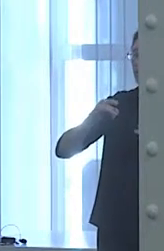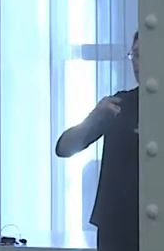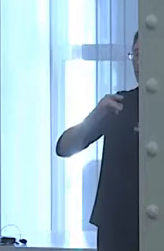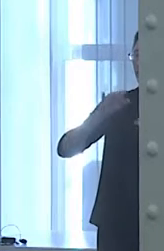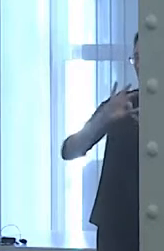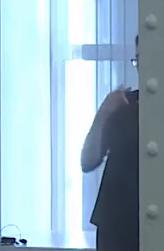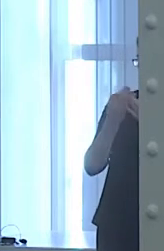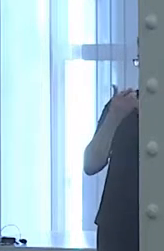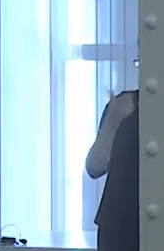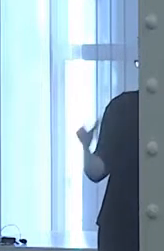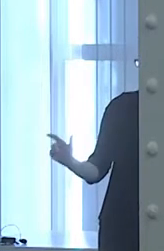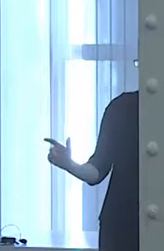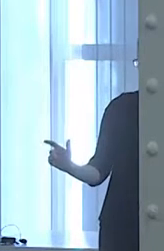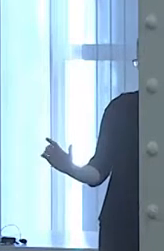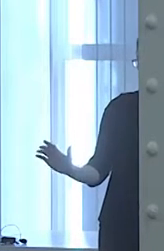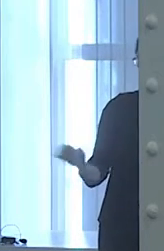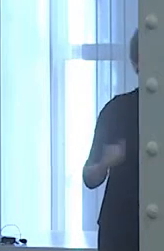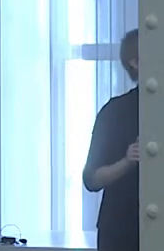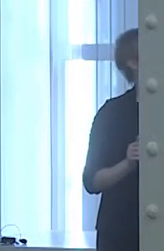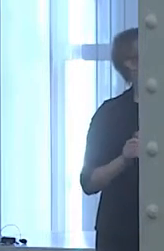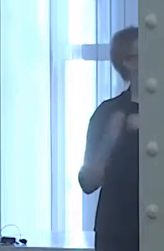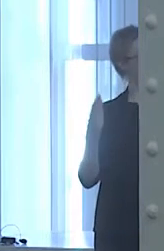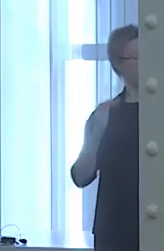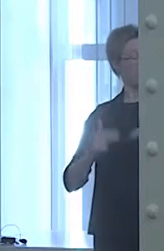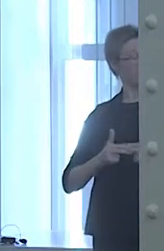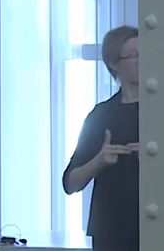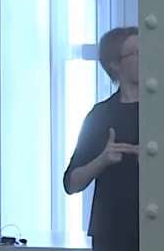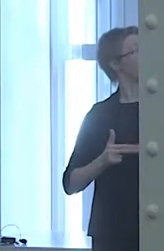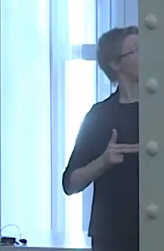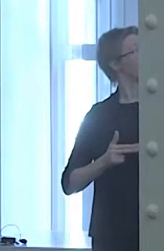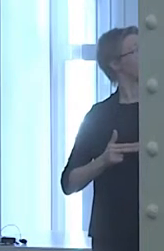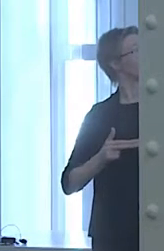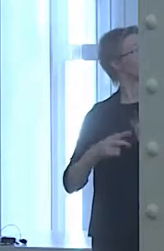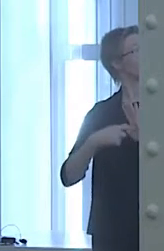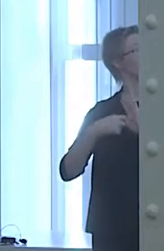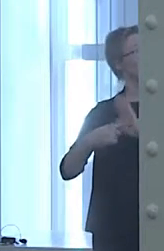This next slide features the door of a doctor's office,